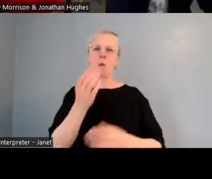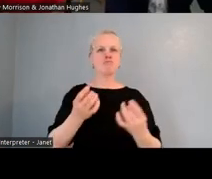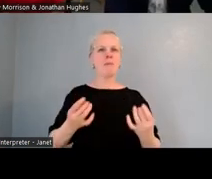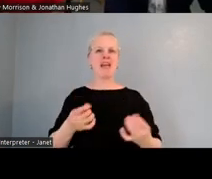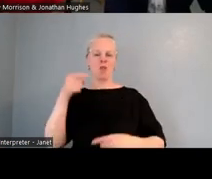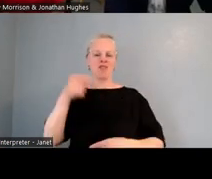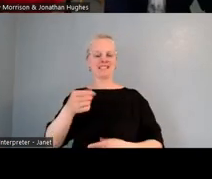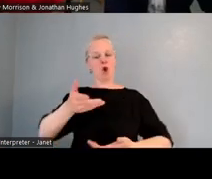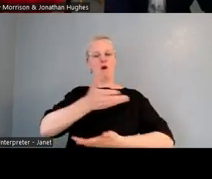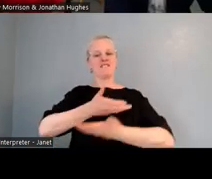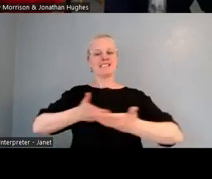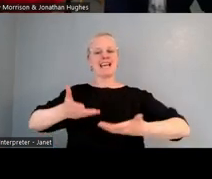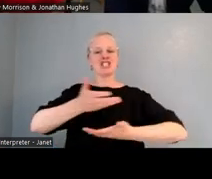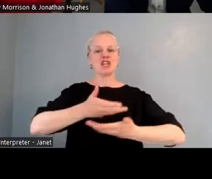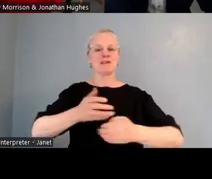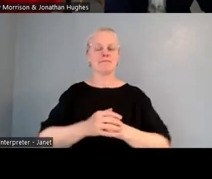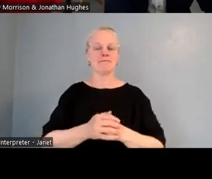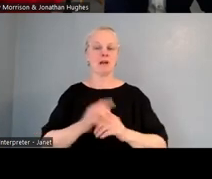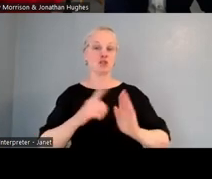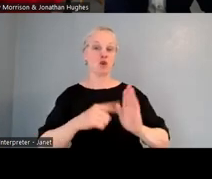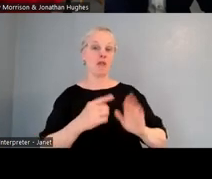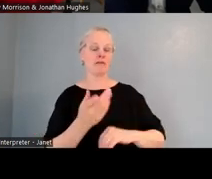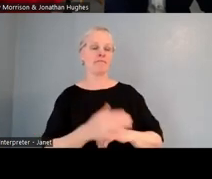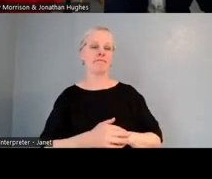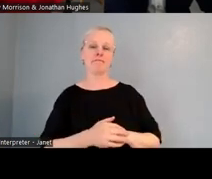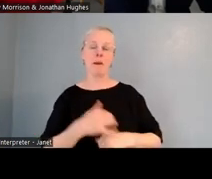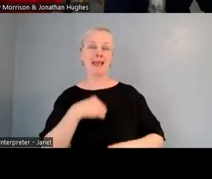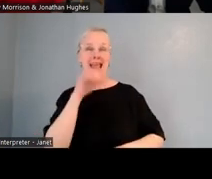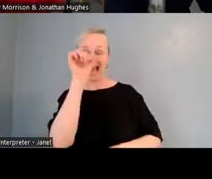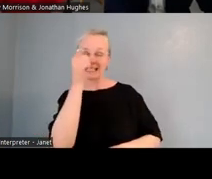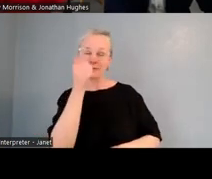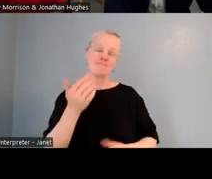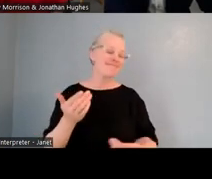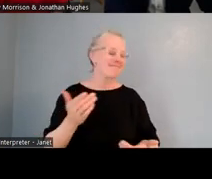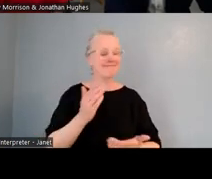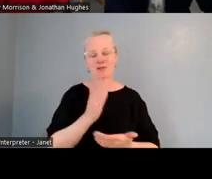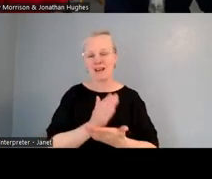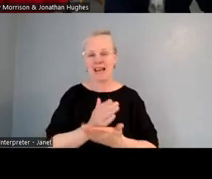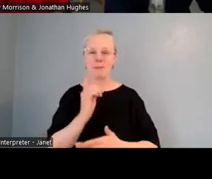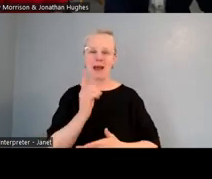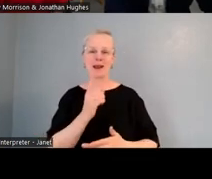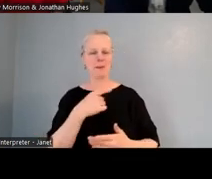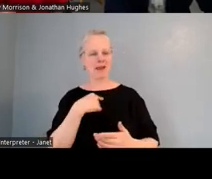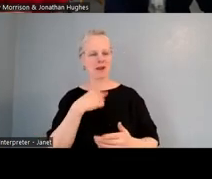Yeah, I suppose for me, again, I'm not an expert, but what it was was around what's best for our students and especially locally.